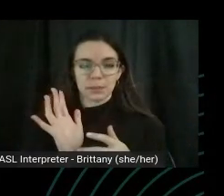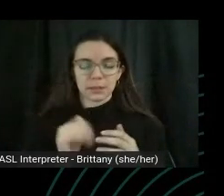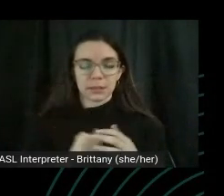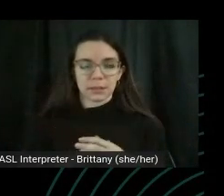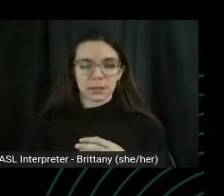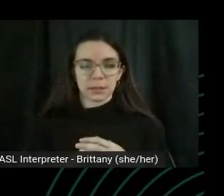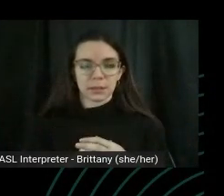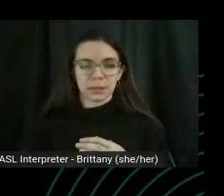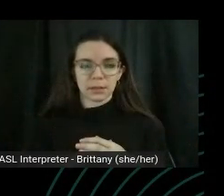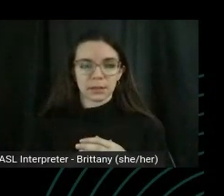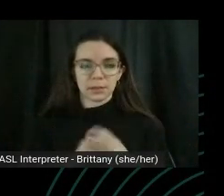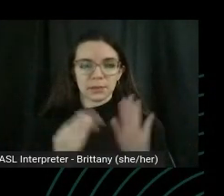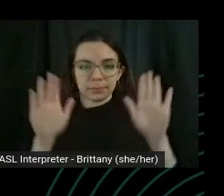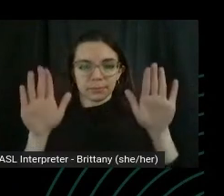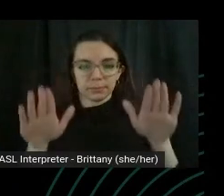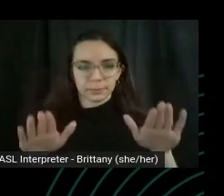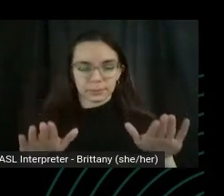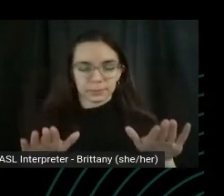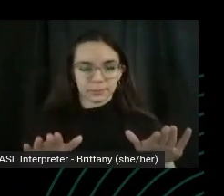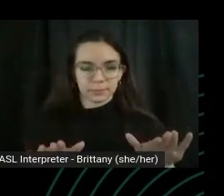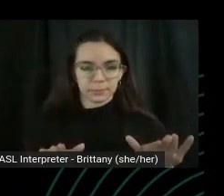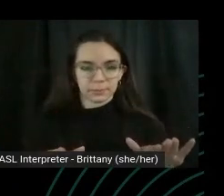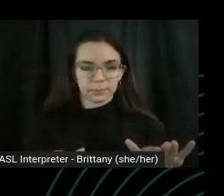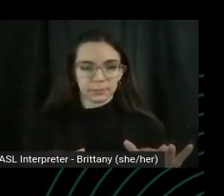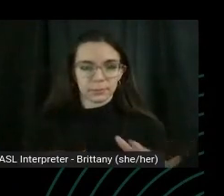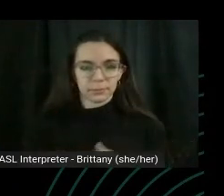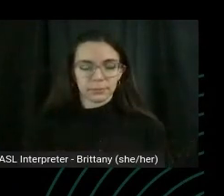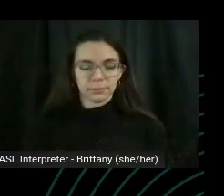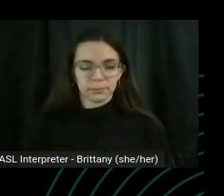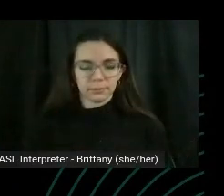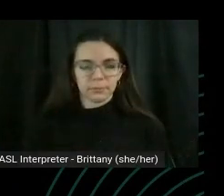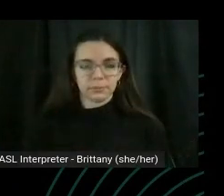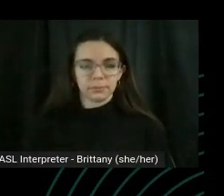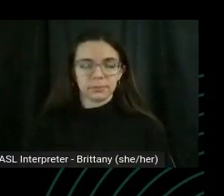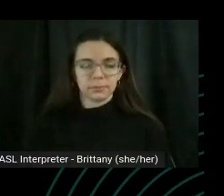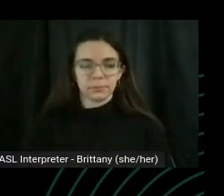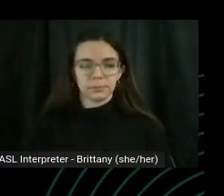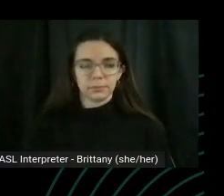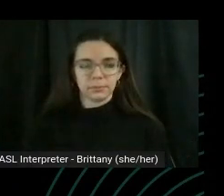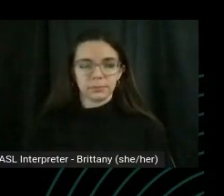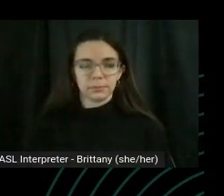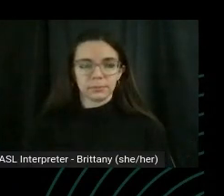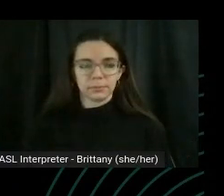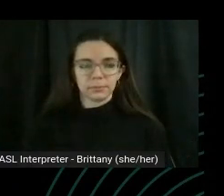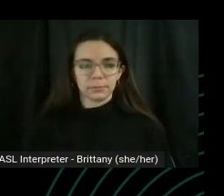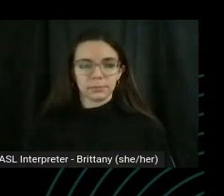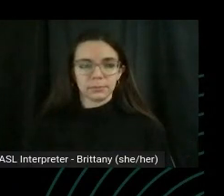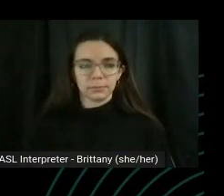And we can go forward. Just round the back, just Brown the back. If you can't touch your toes, it's fine.